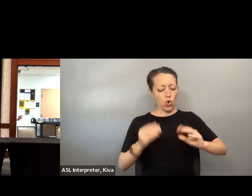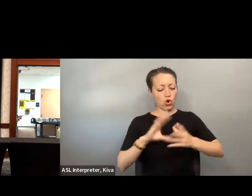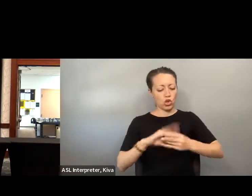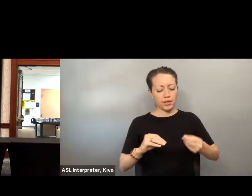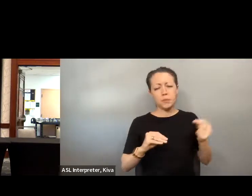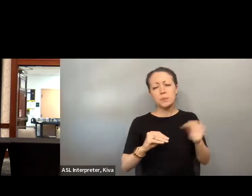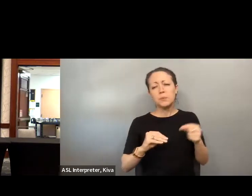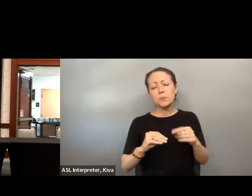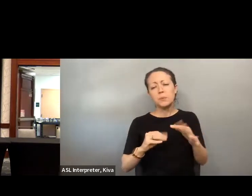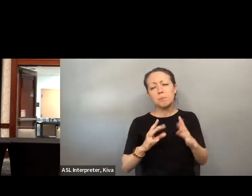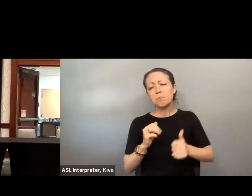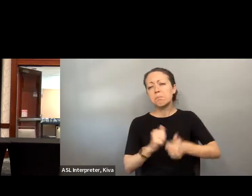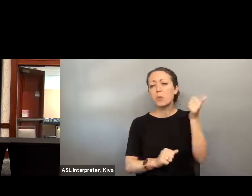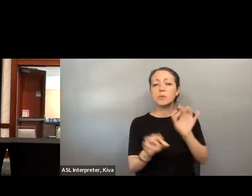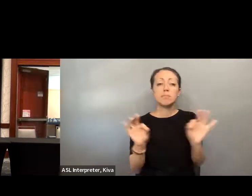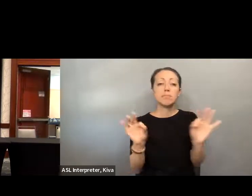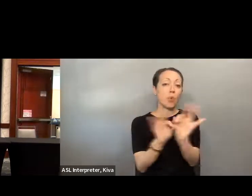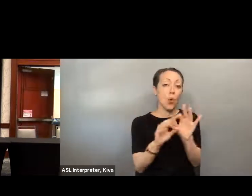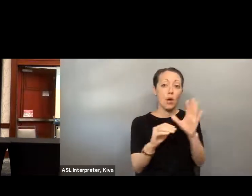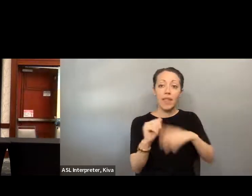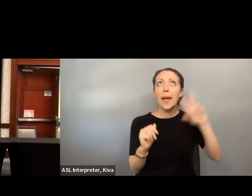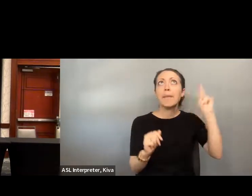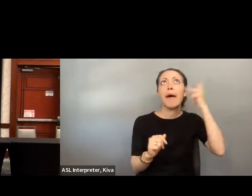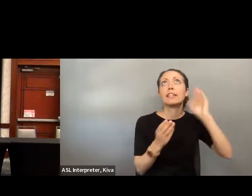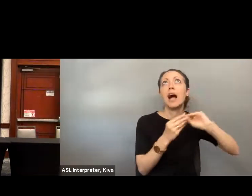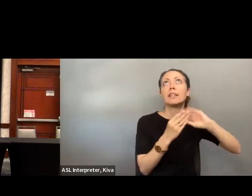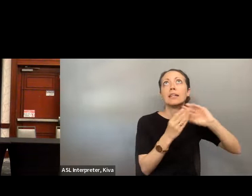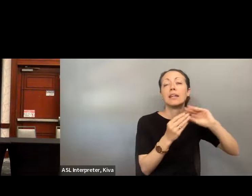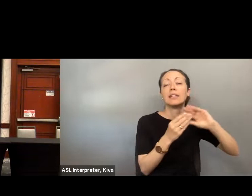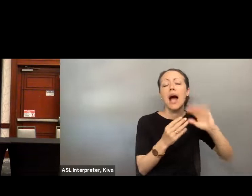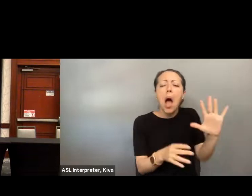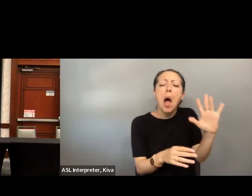person, both in this room and online with us virtually, Virtually because I believe I know that telling our stories is often more critical than any amount policy. because I believe I know that telling our stories is often more